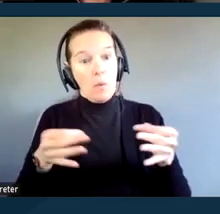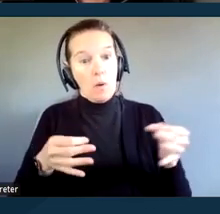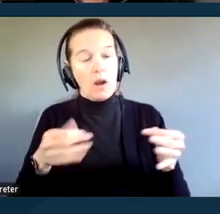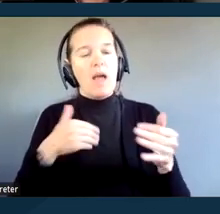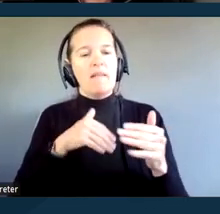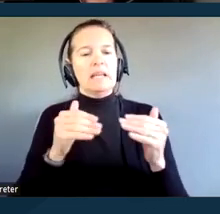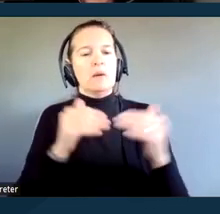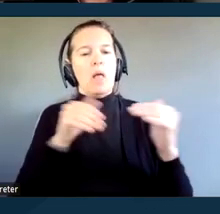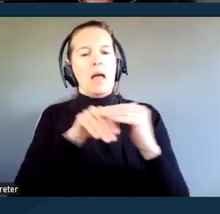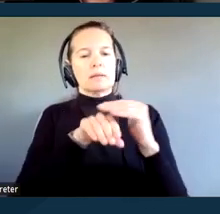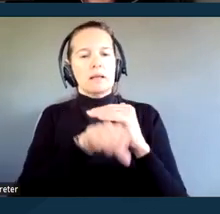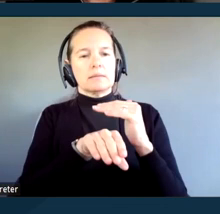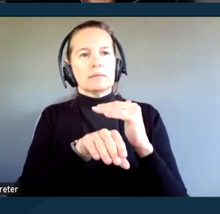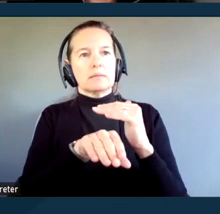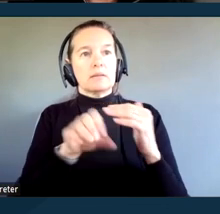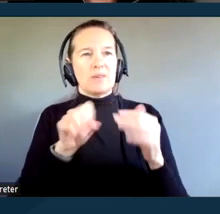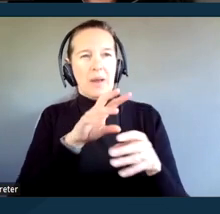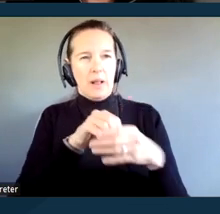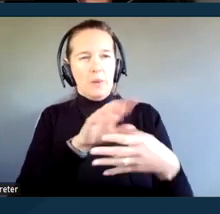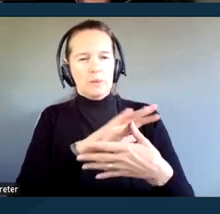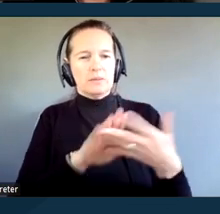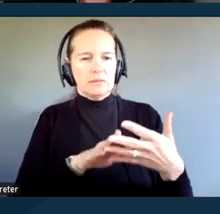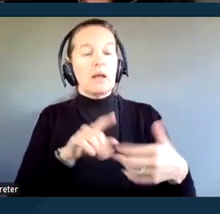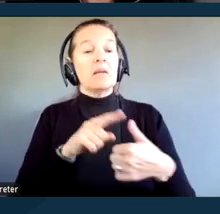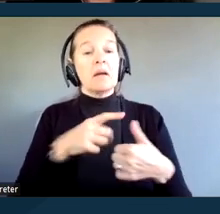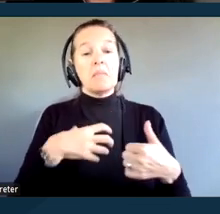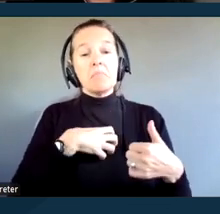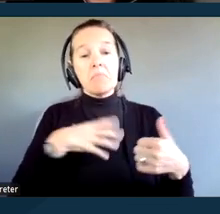And this includes not only plaintiffs and defendants in a case,